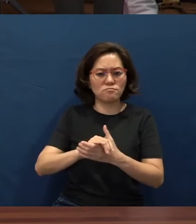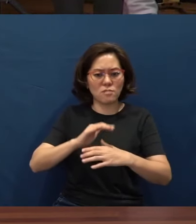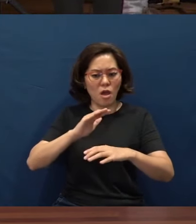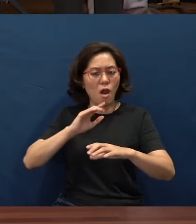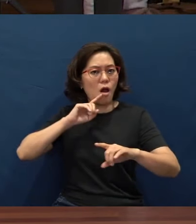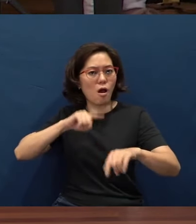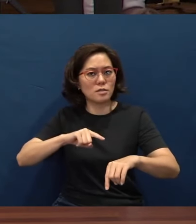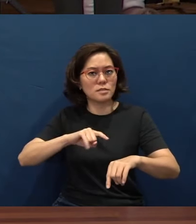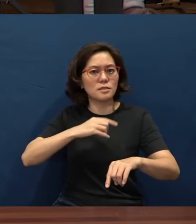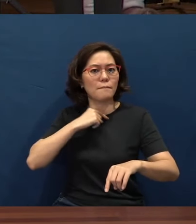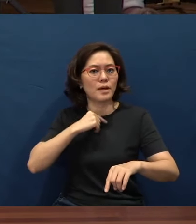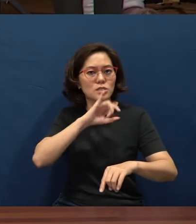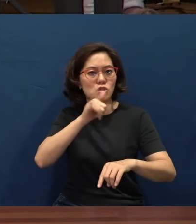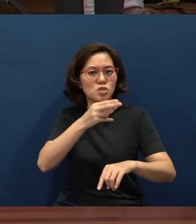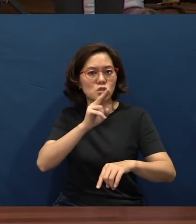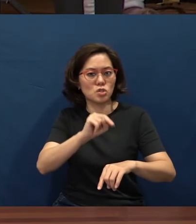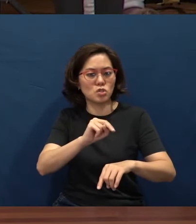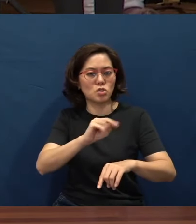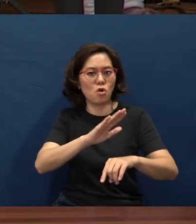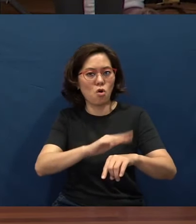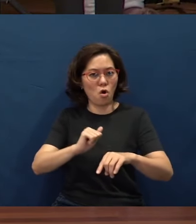to receive the salvation prayer.